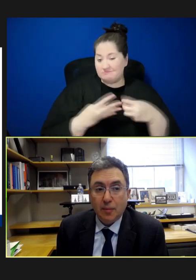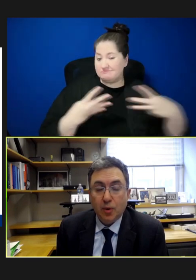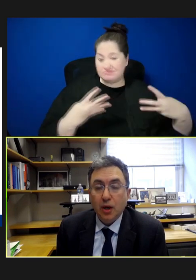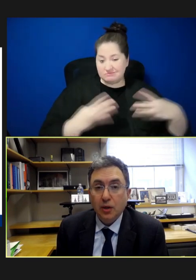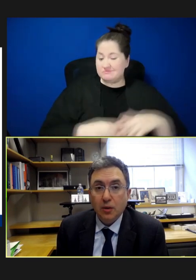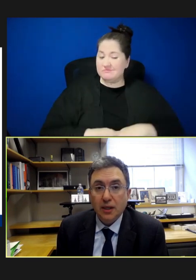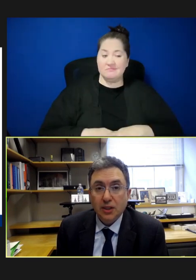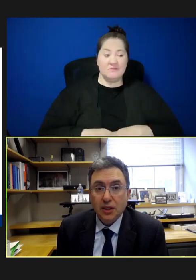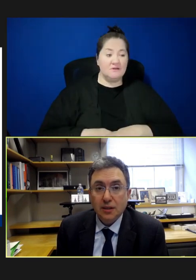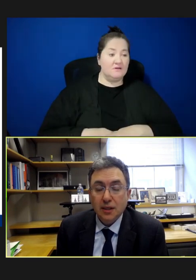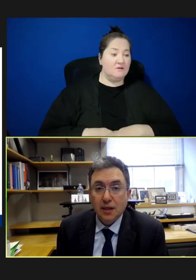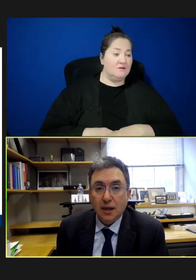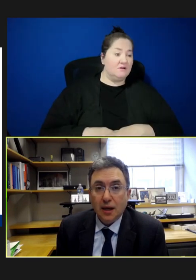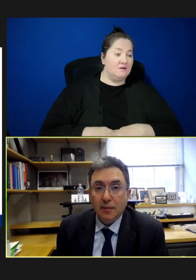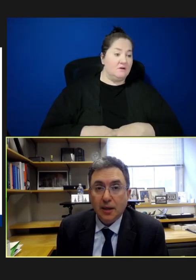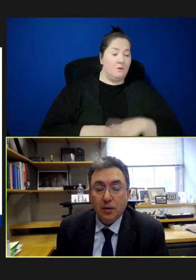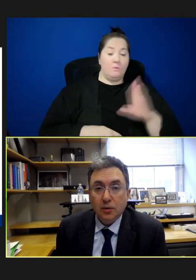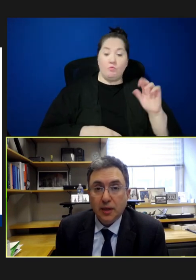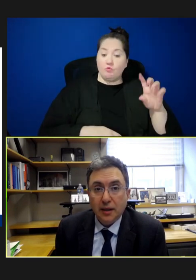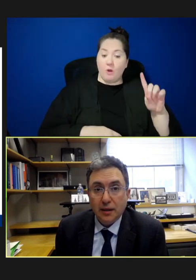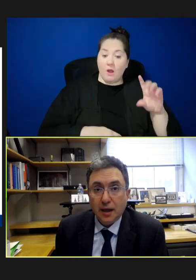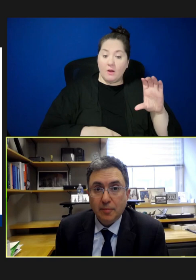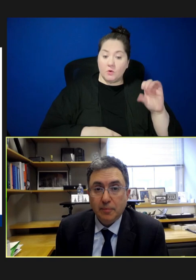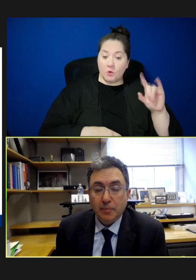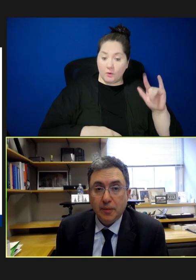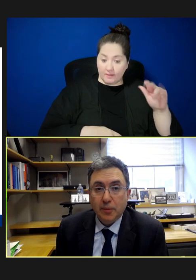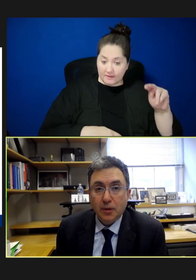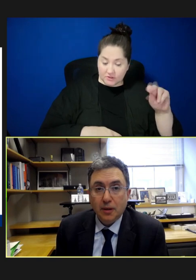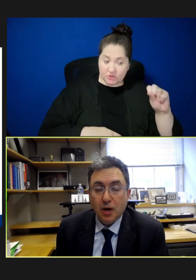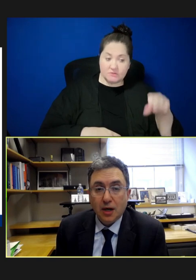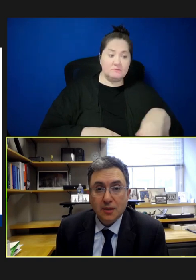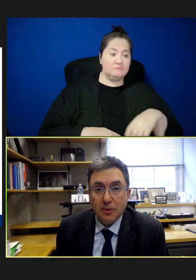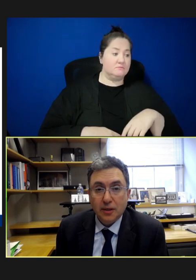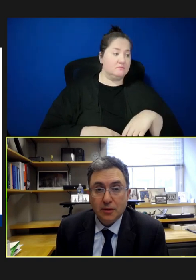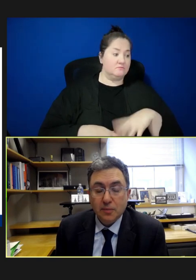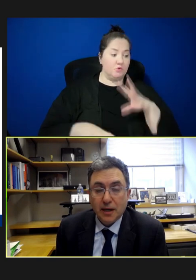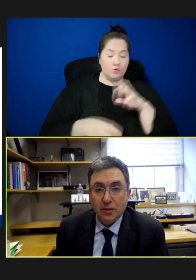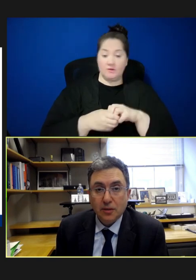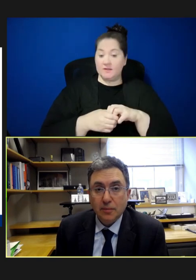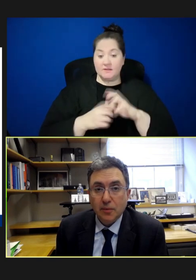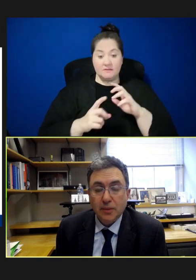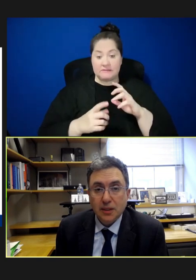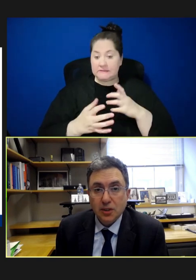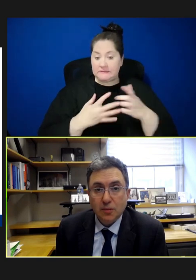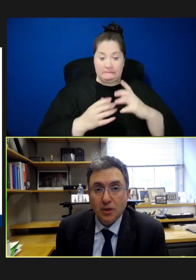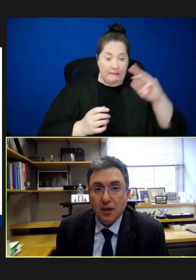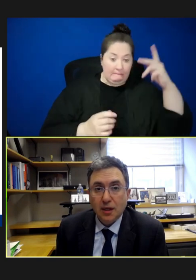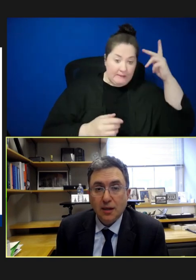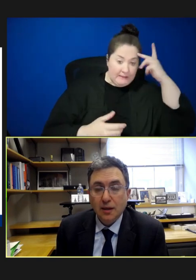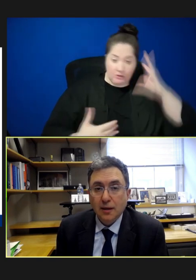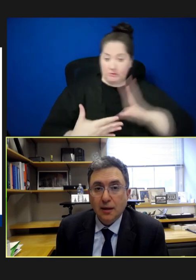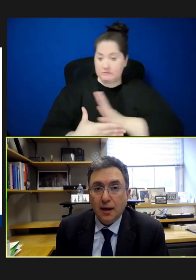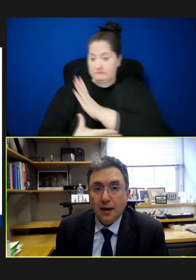broad coalitions including people across the political spectrum, the business community,